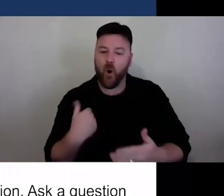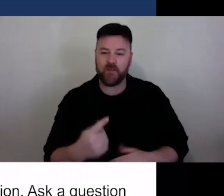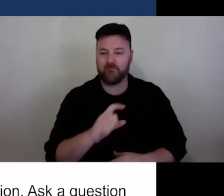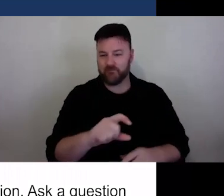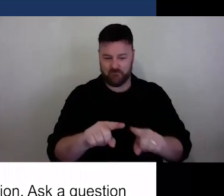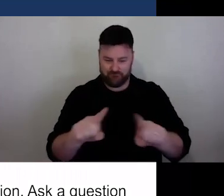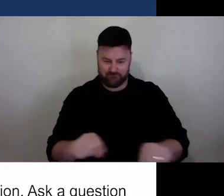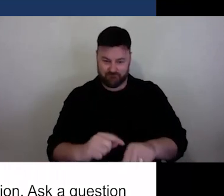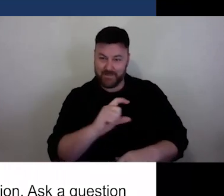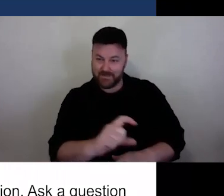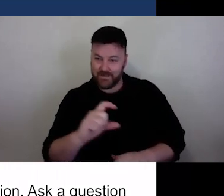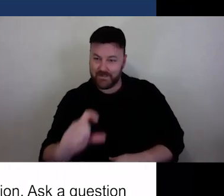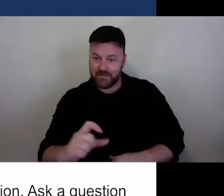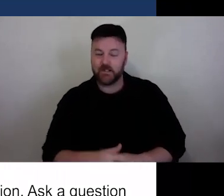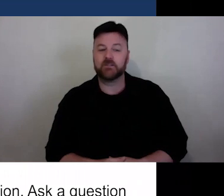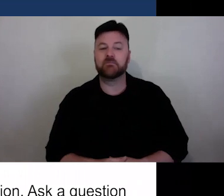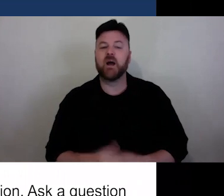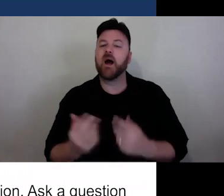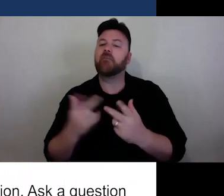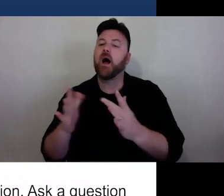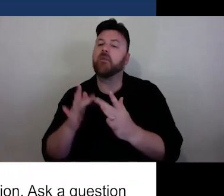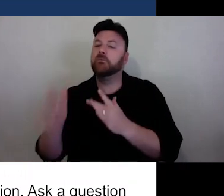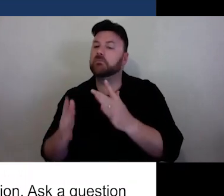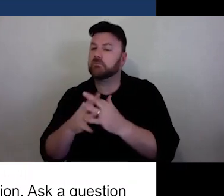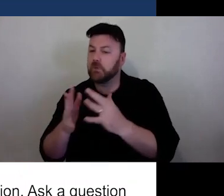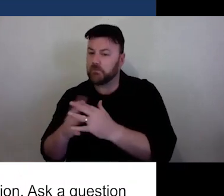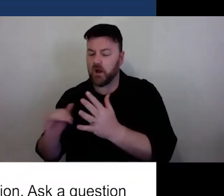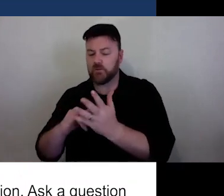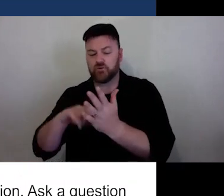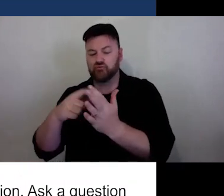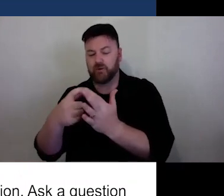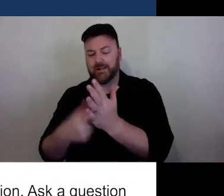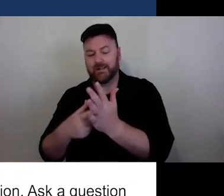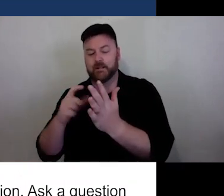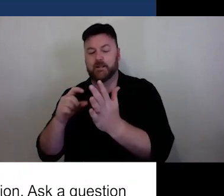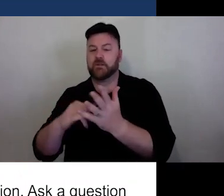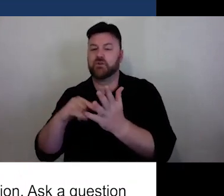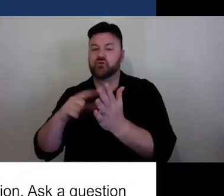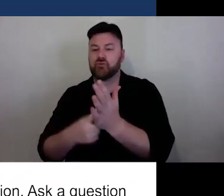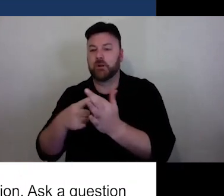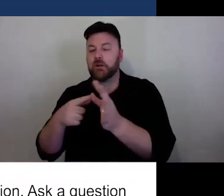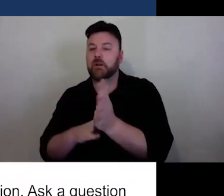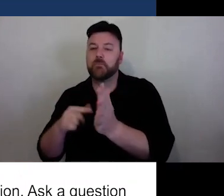You can also see captions via StreamText in a pop-up browser if you would prefer. Use the chat to engage with each other and